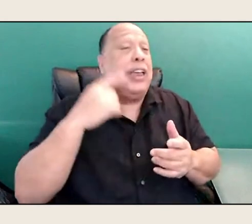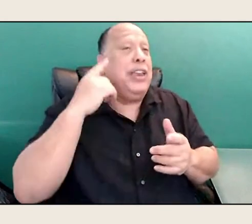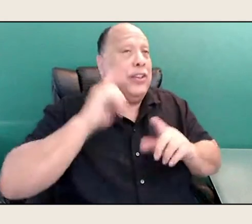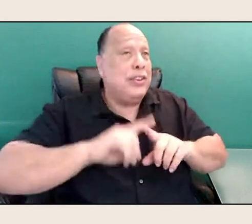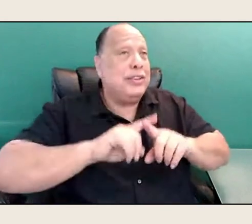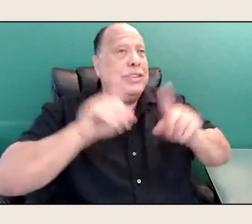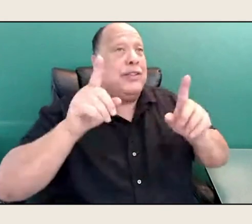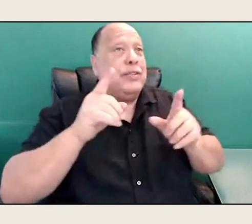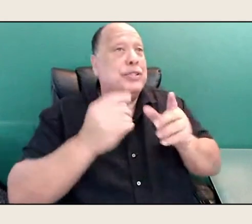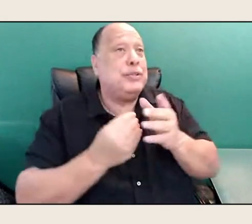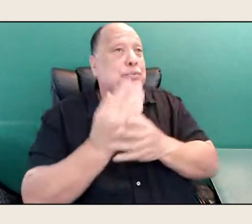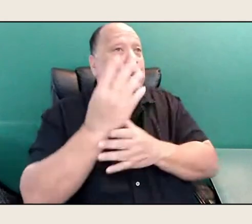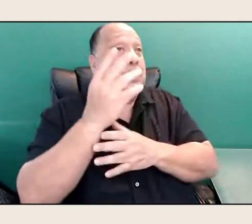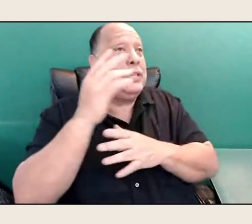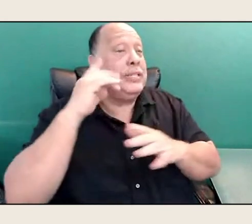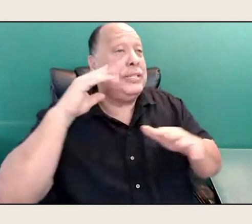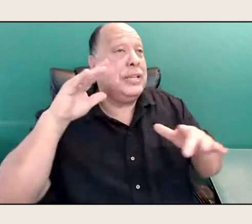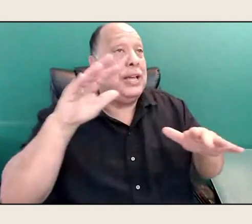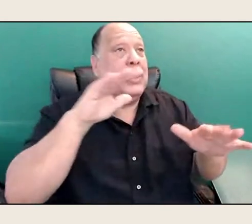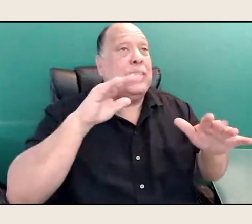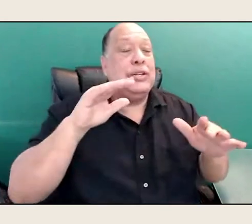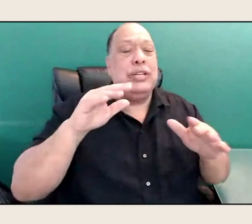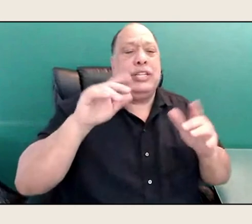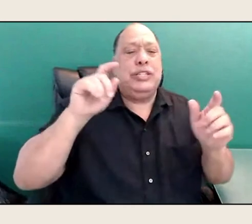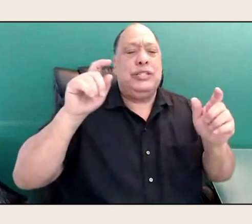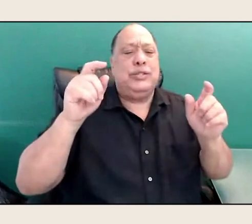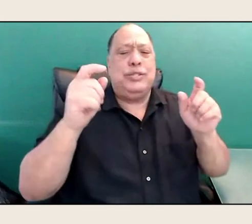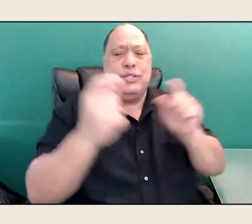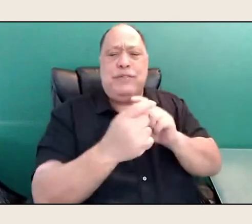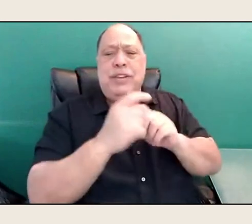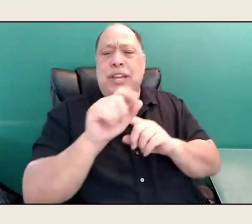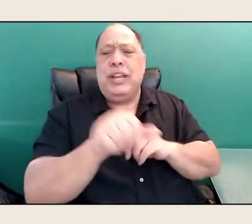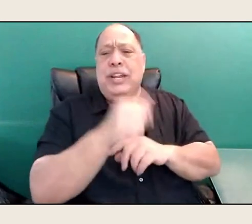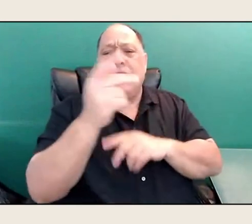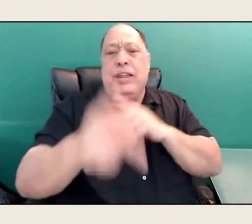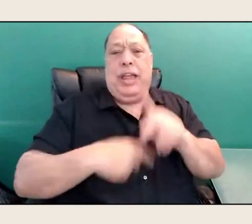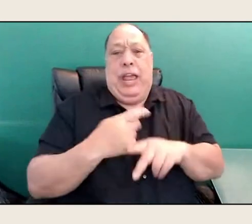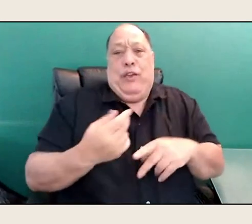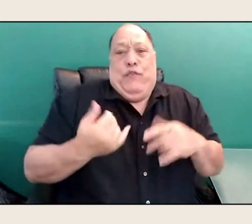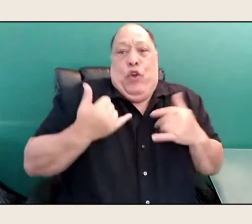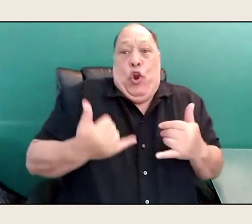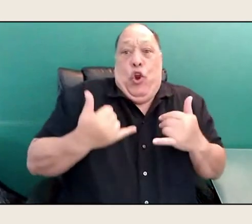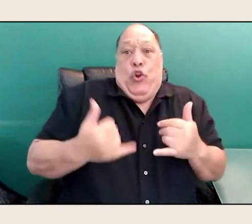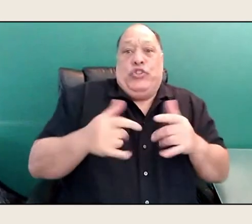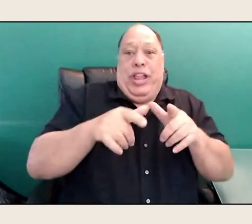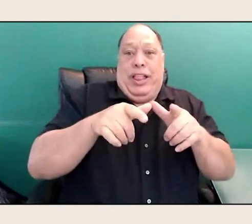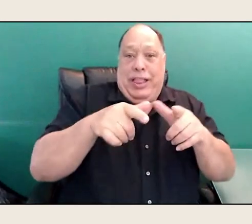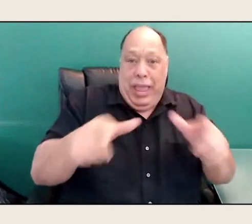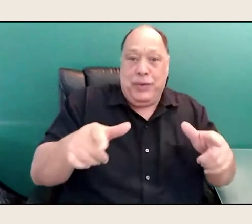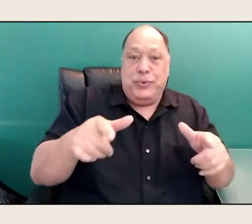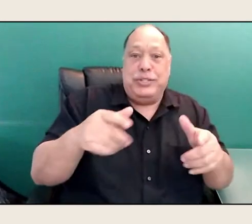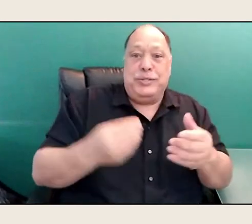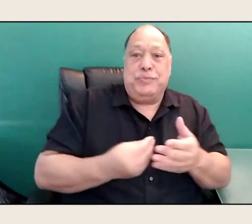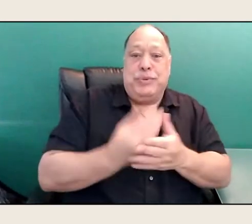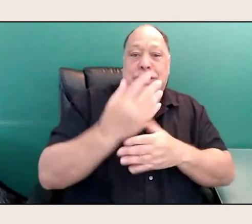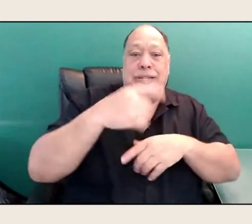about how they were shifting into another kind of urgent language, and there's all this courtship going on.